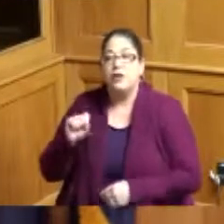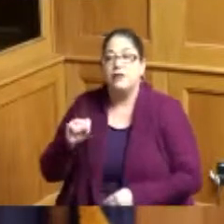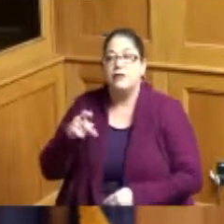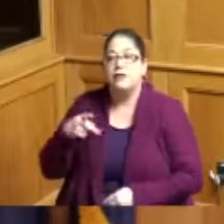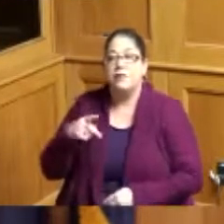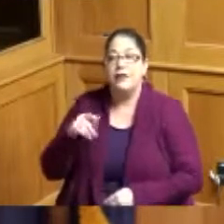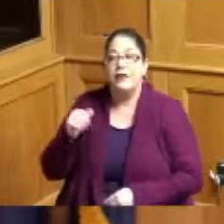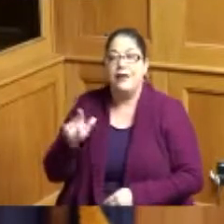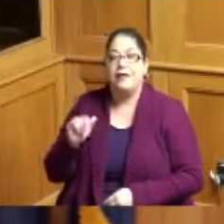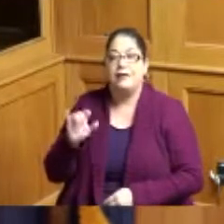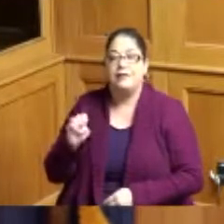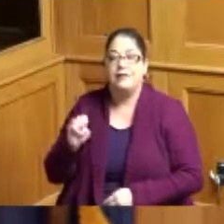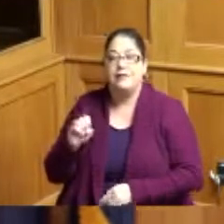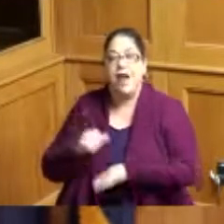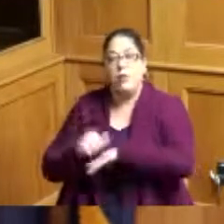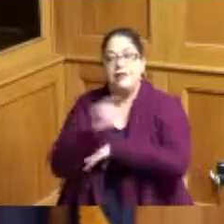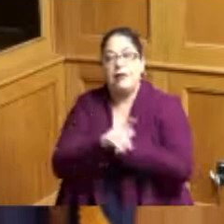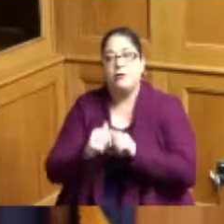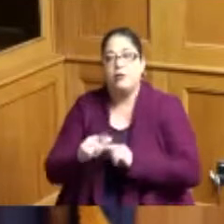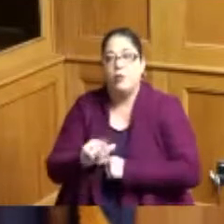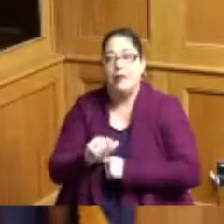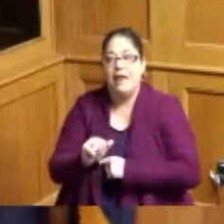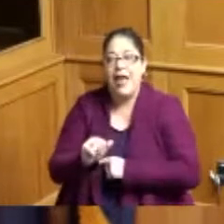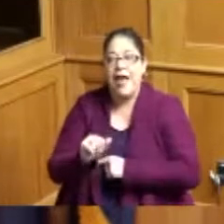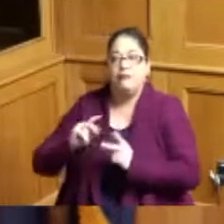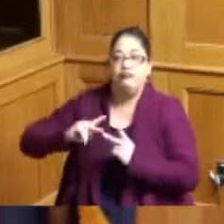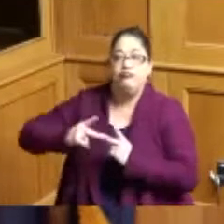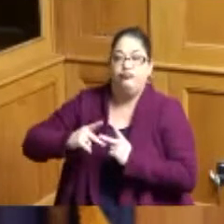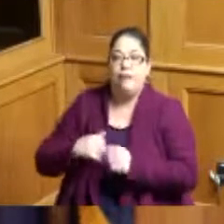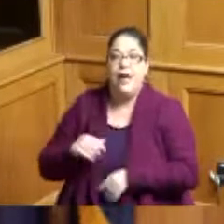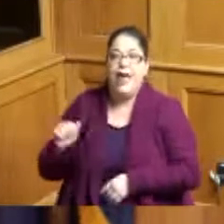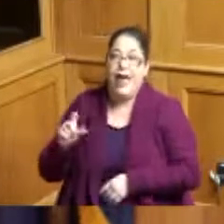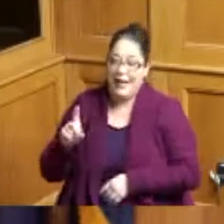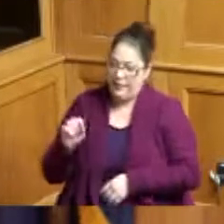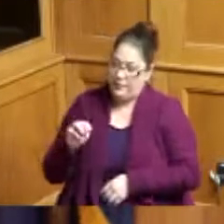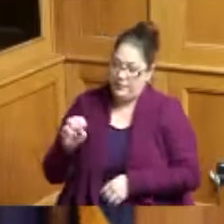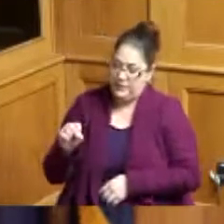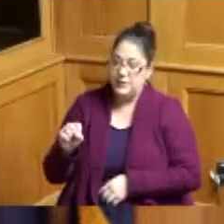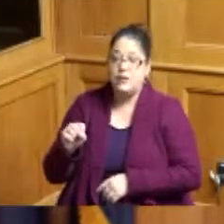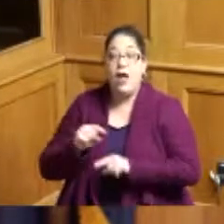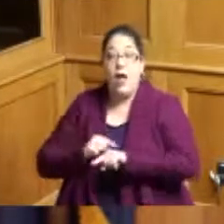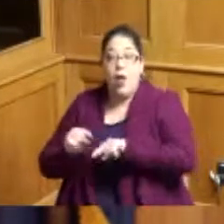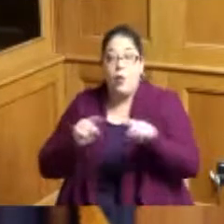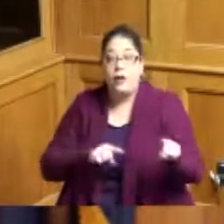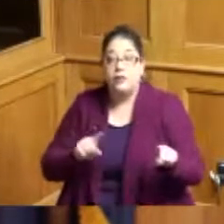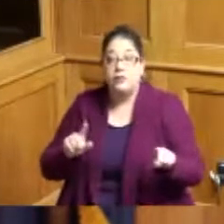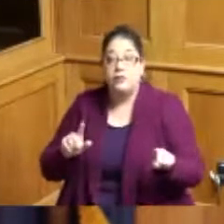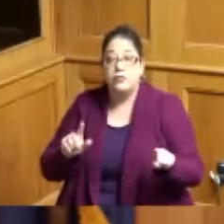send him down to Louisiana Charles P Adams went down to Louisiana with the land that was owned